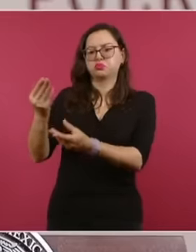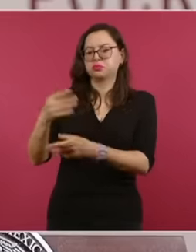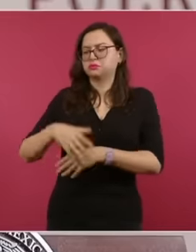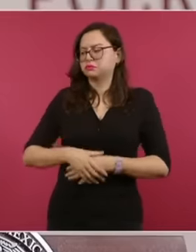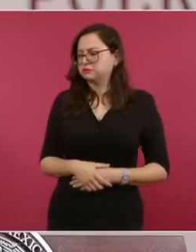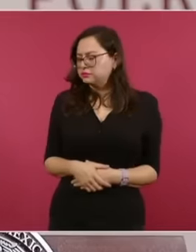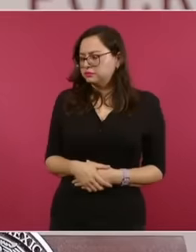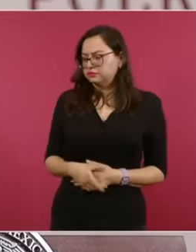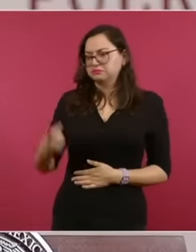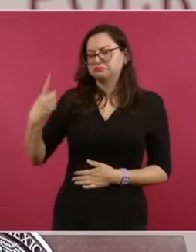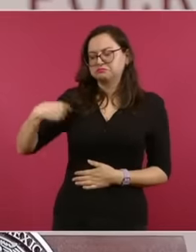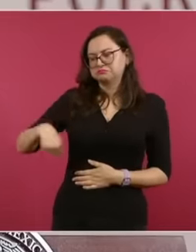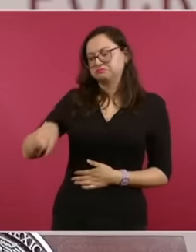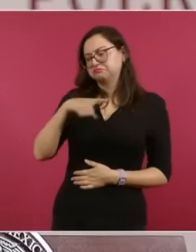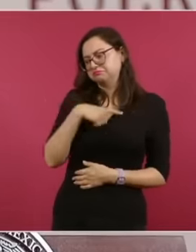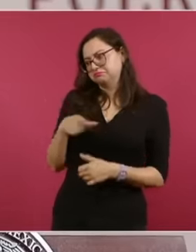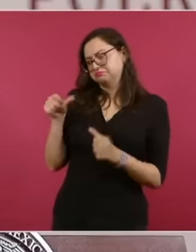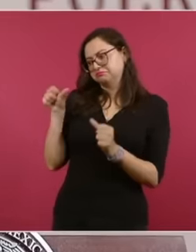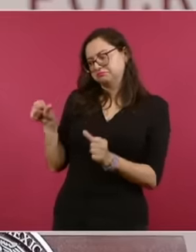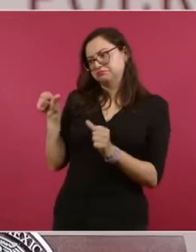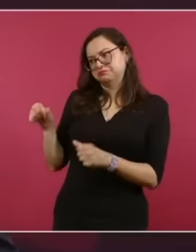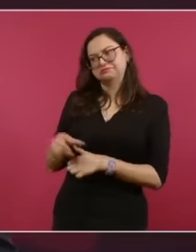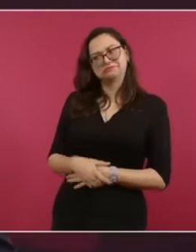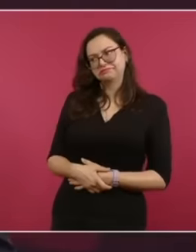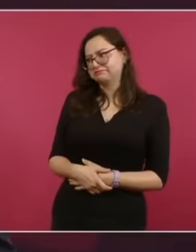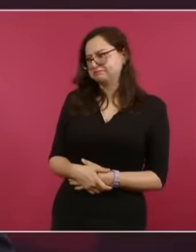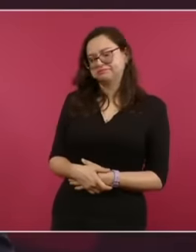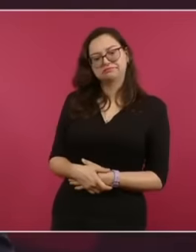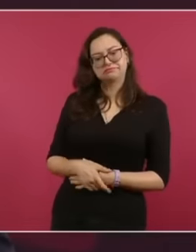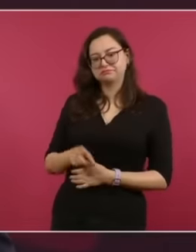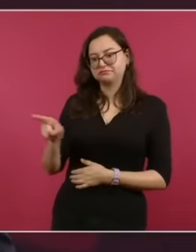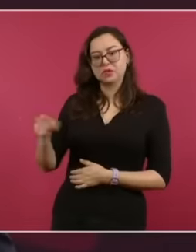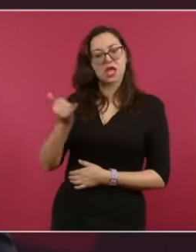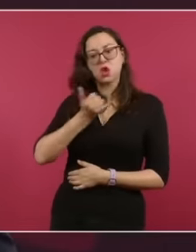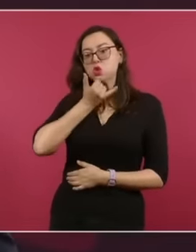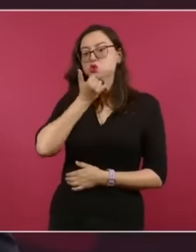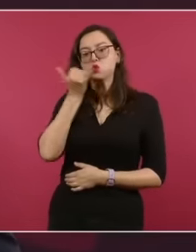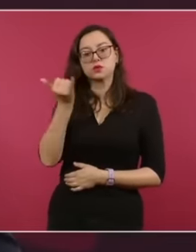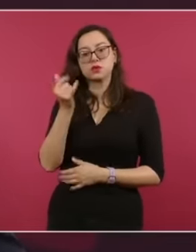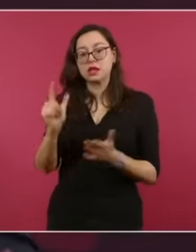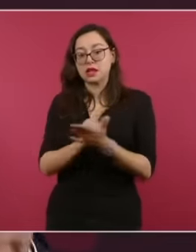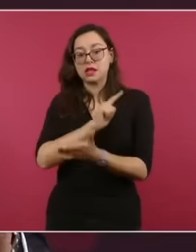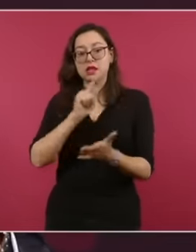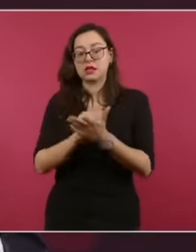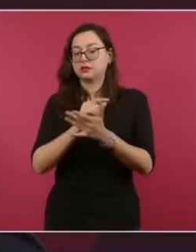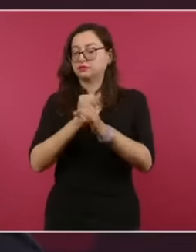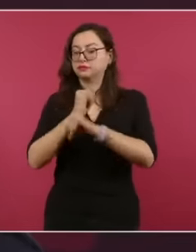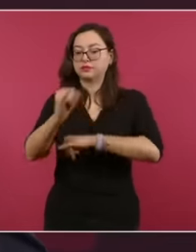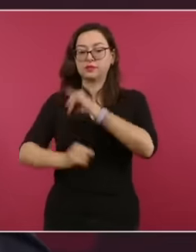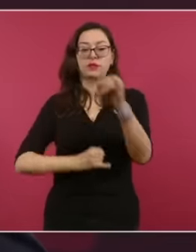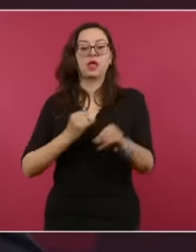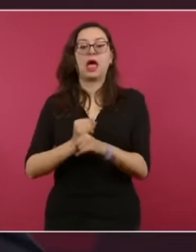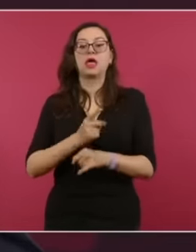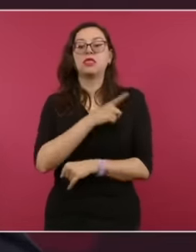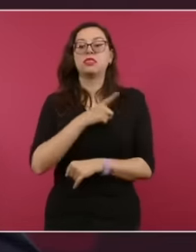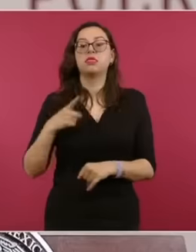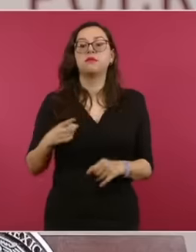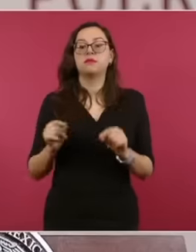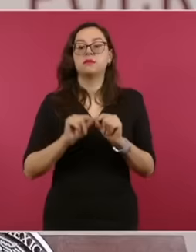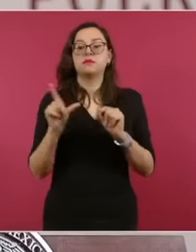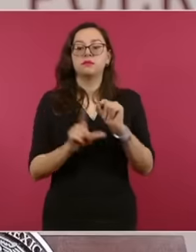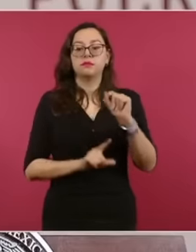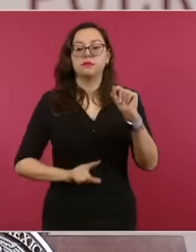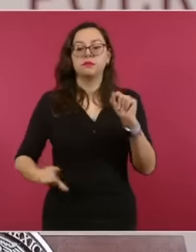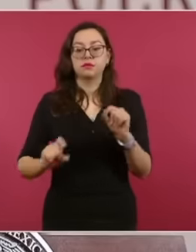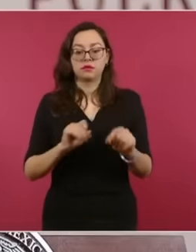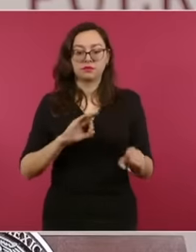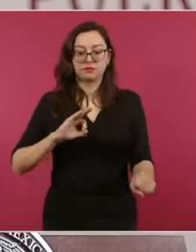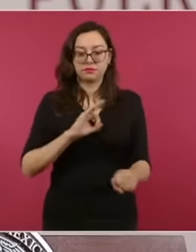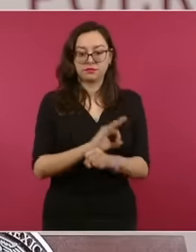International law welcomes Mexico. There are two points to highlight. We have requested